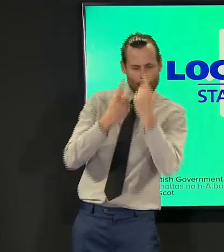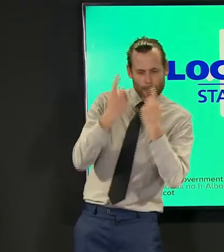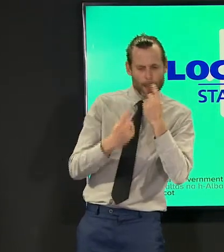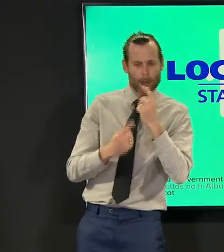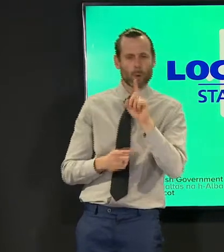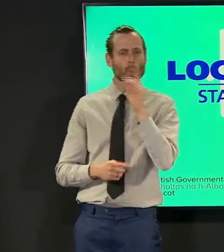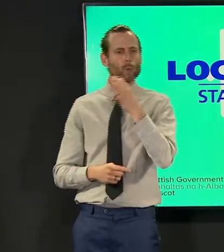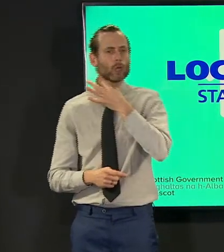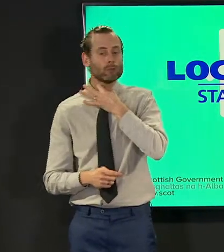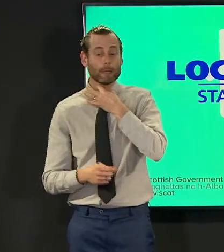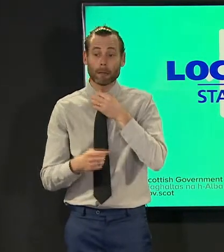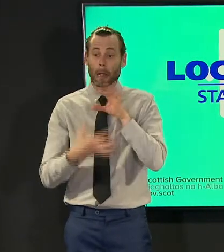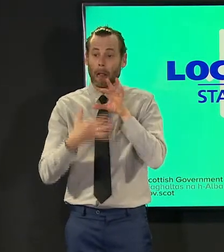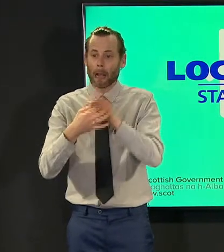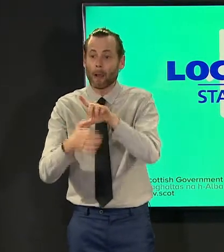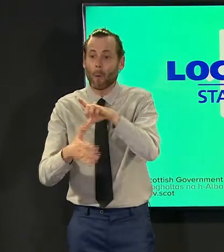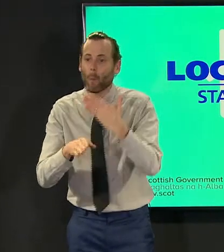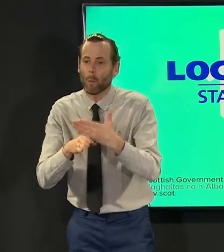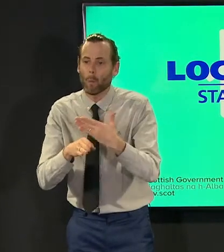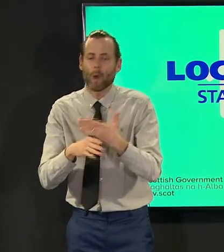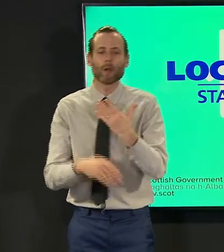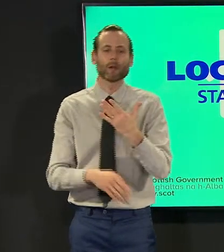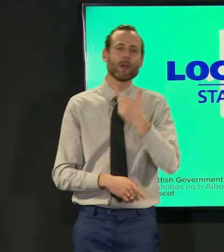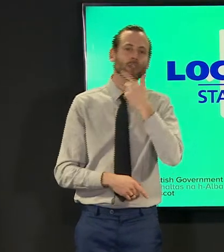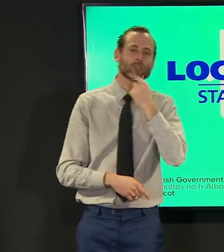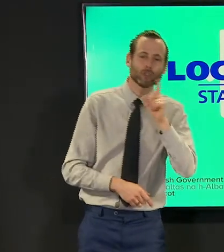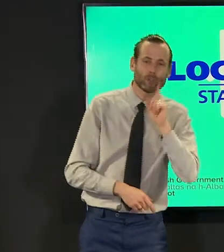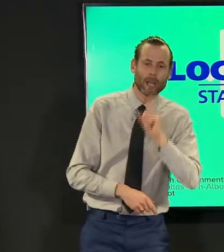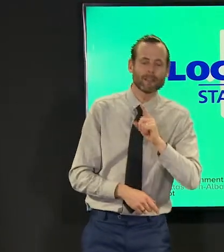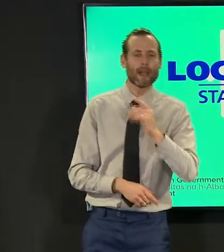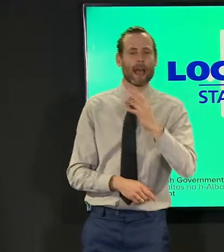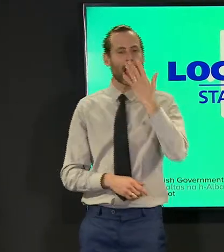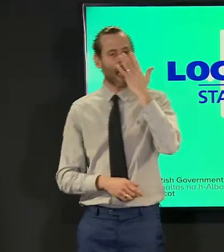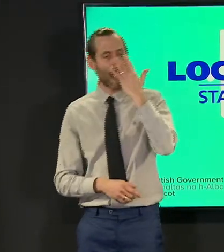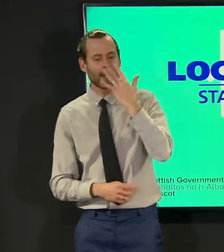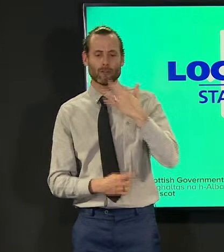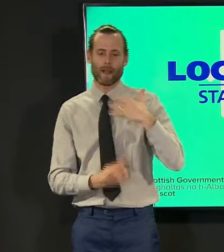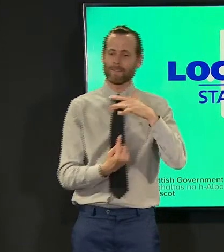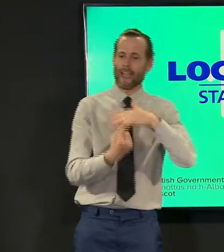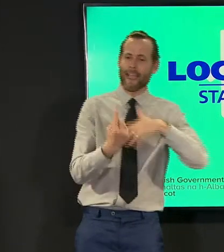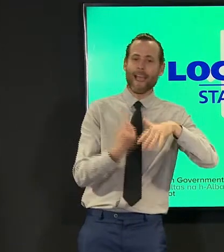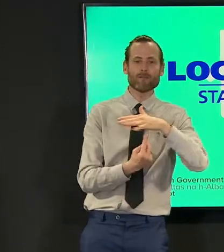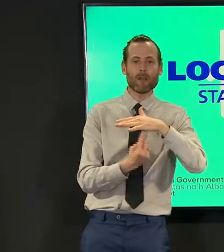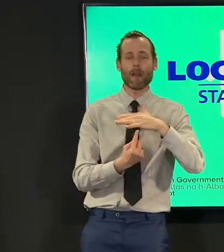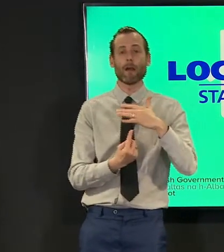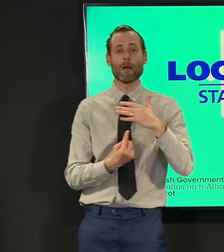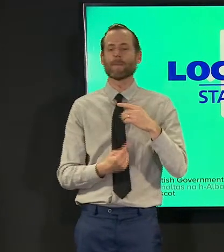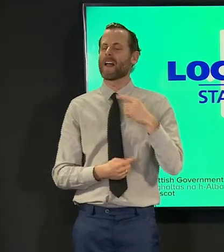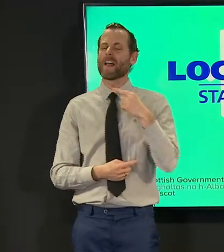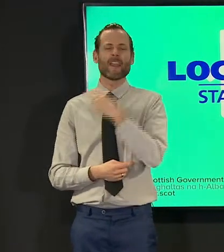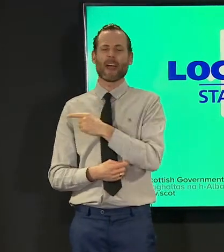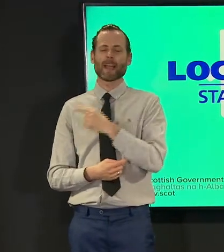occupation gender ethnicity and deprivation but they conclude that even among groups with a